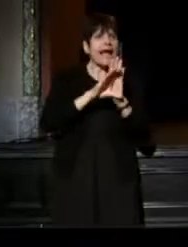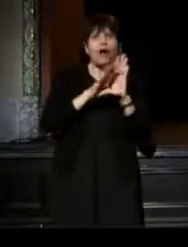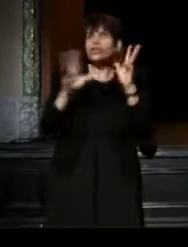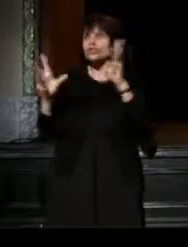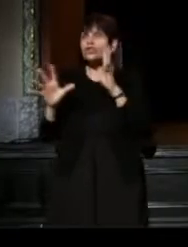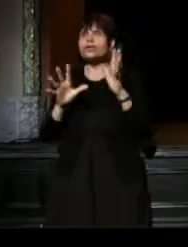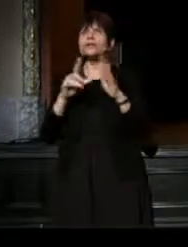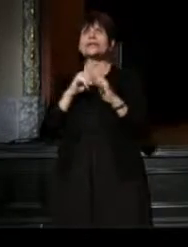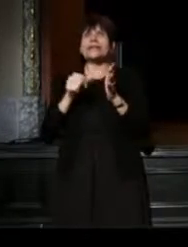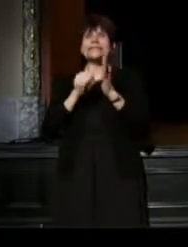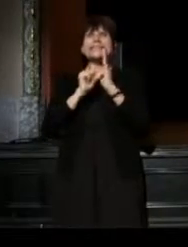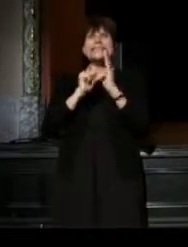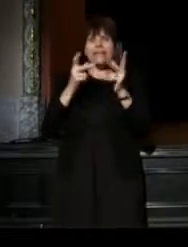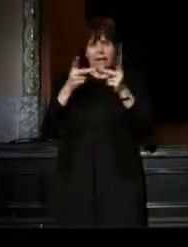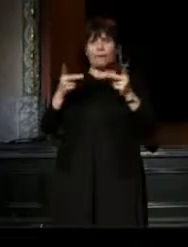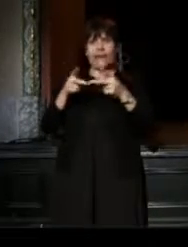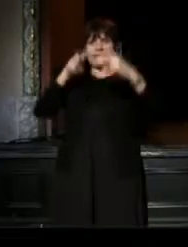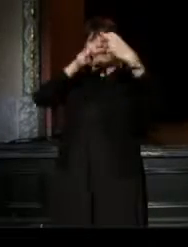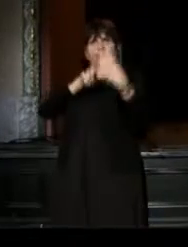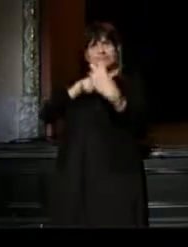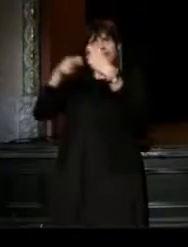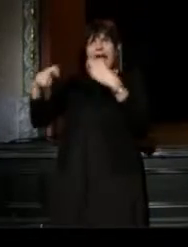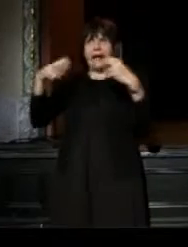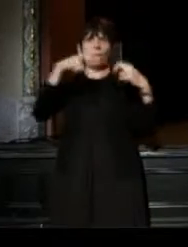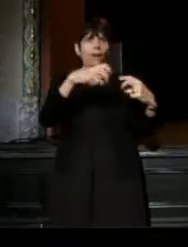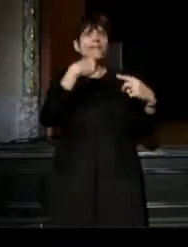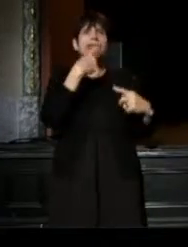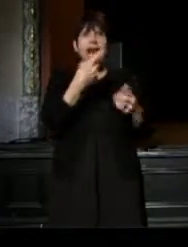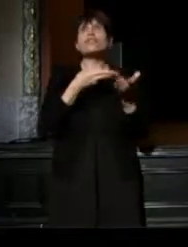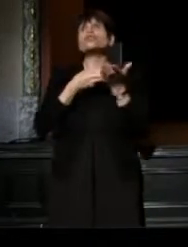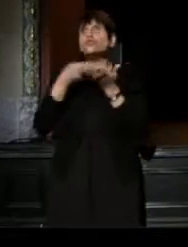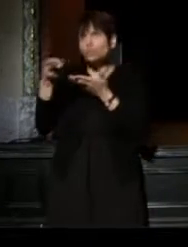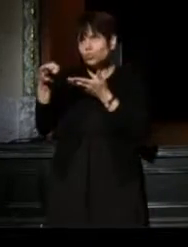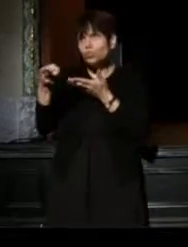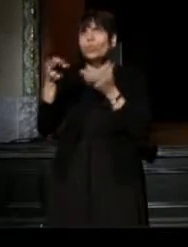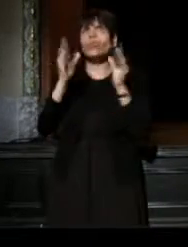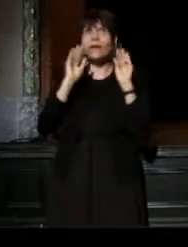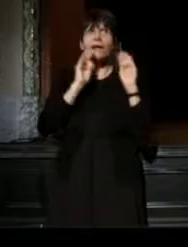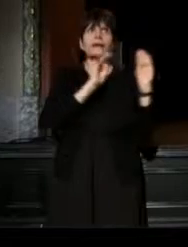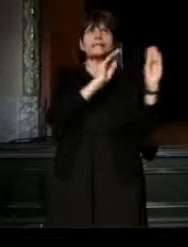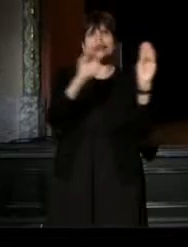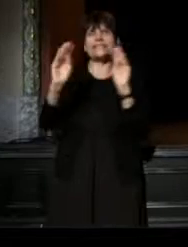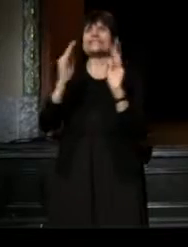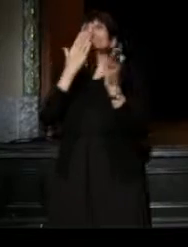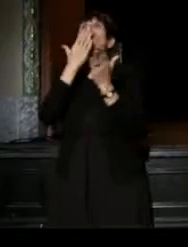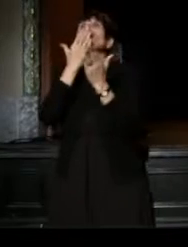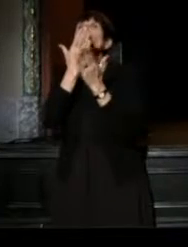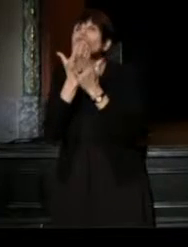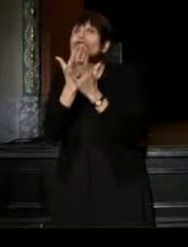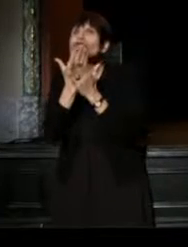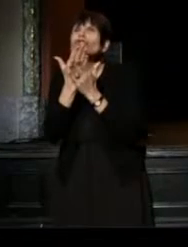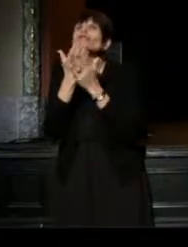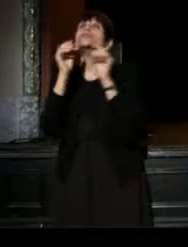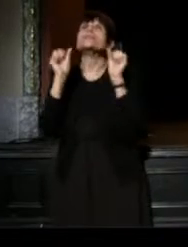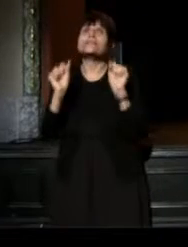Insisting on a place at the table, telling the truth and teaching, goodness is the price of the ticket.